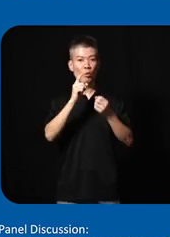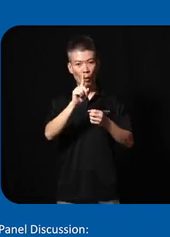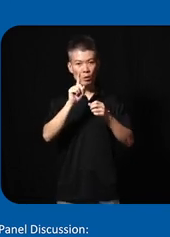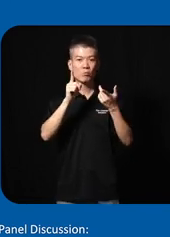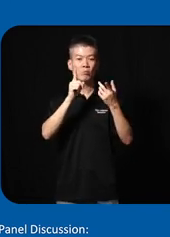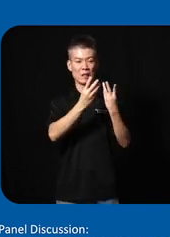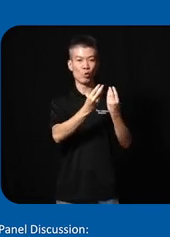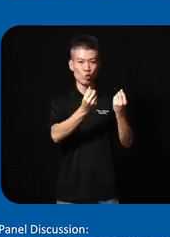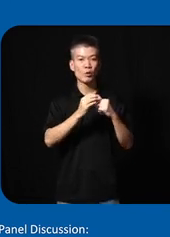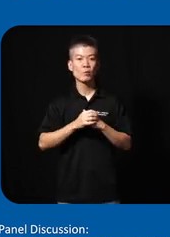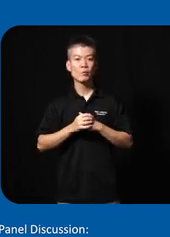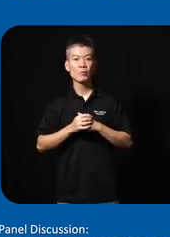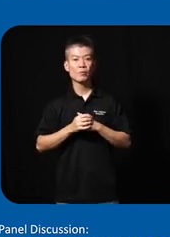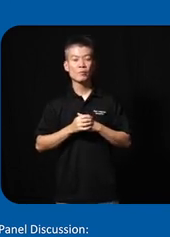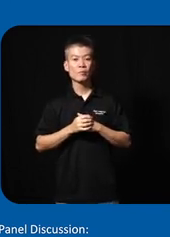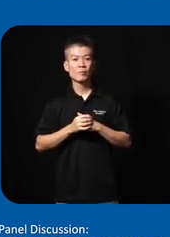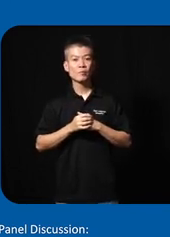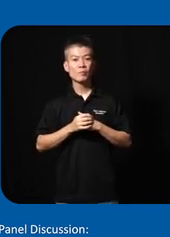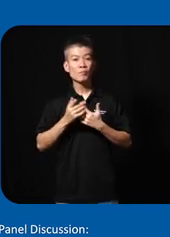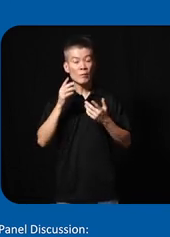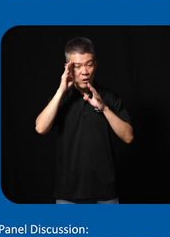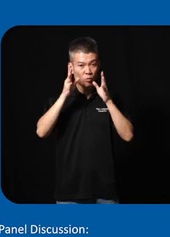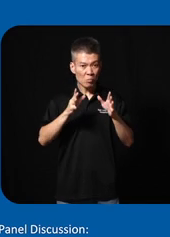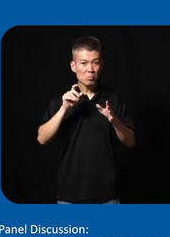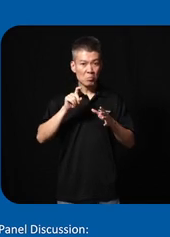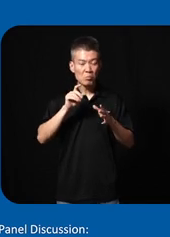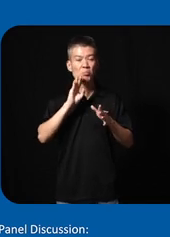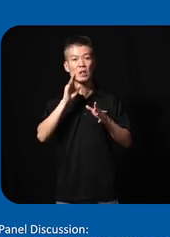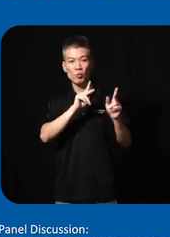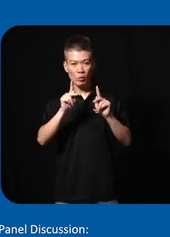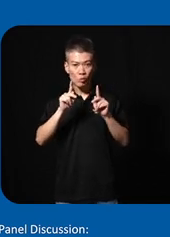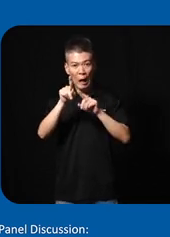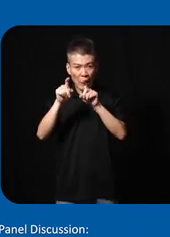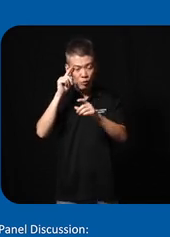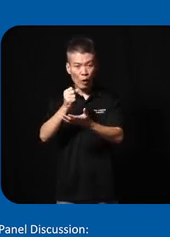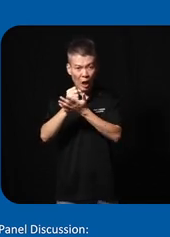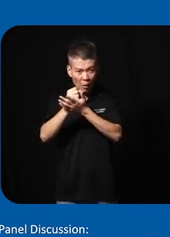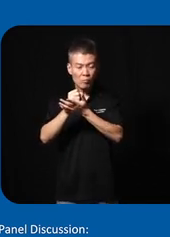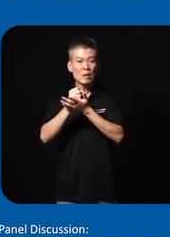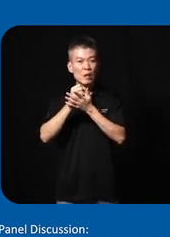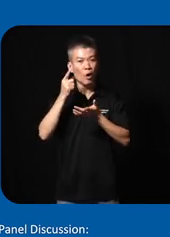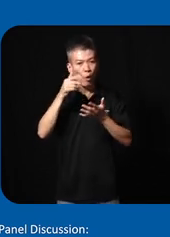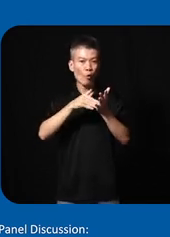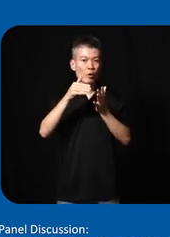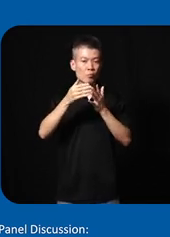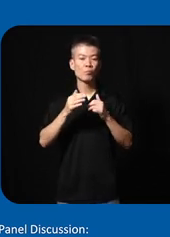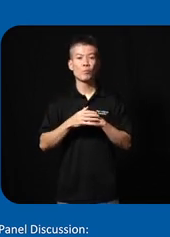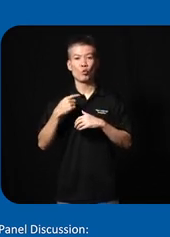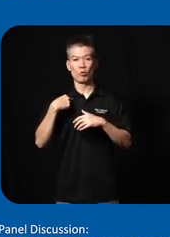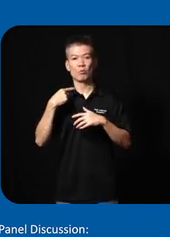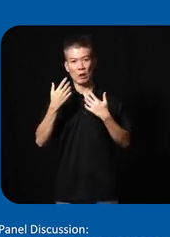solution our innovators had to be prepared to ask for help and ask often and we then had to build a